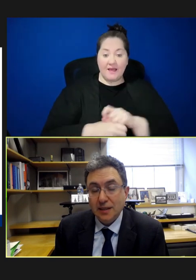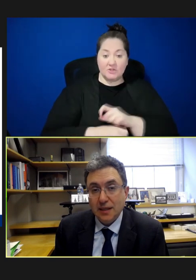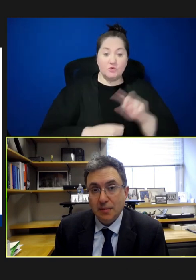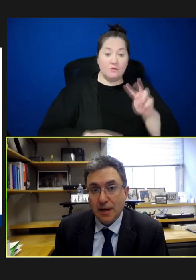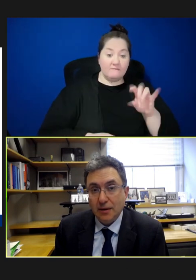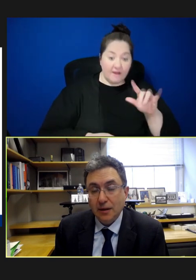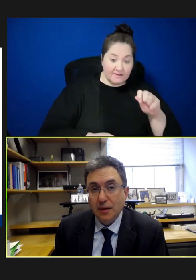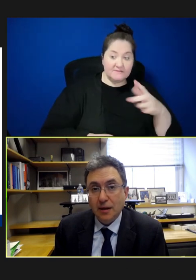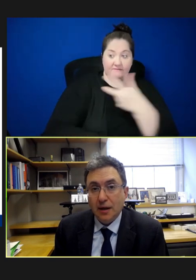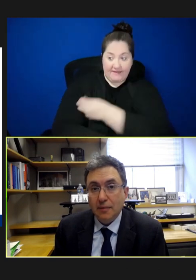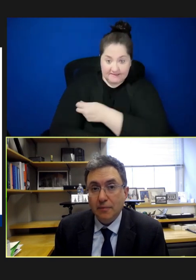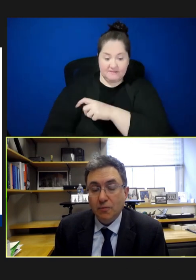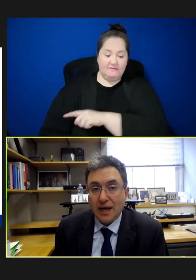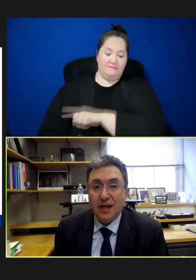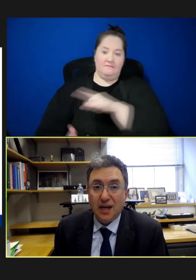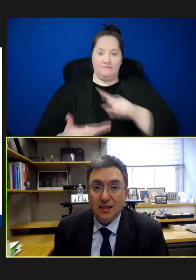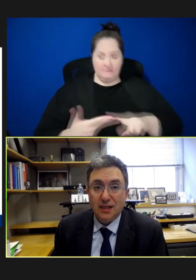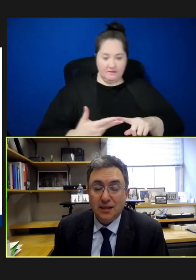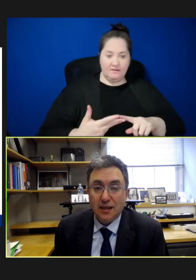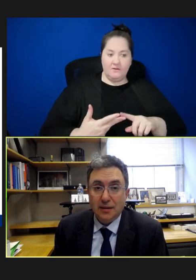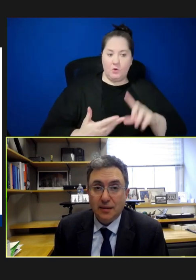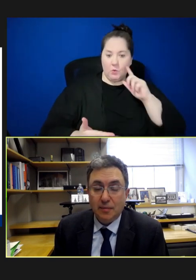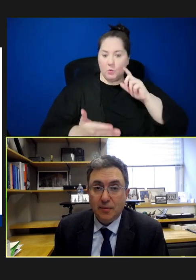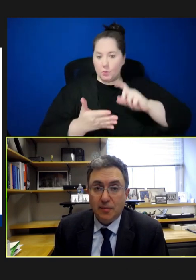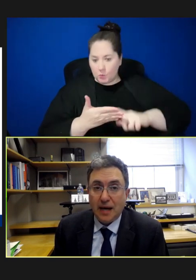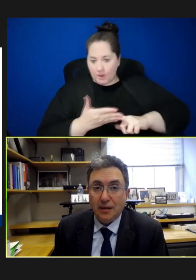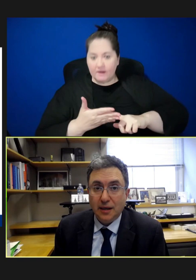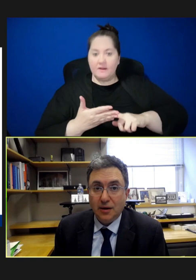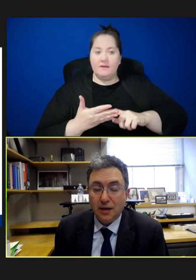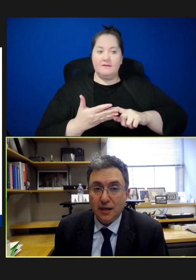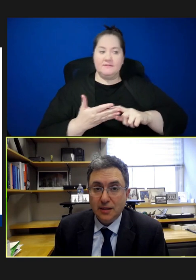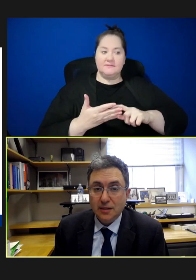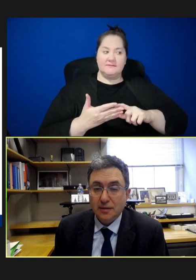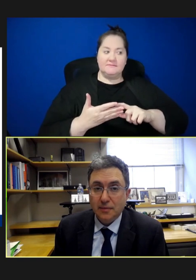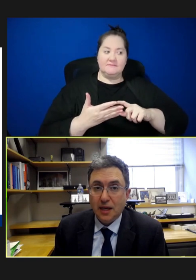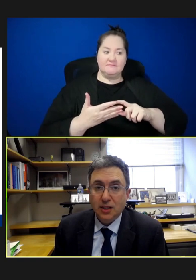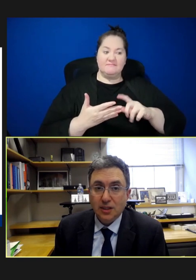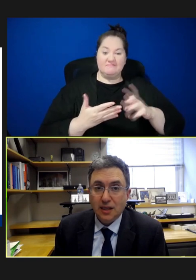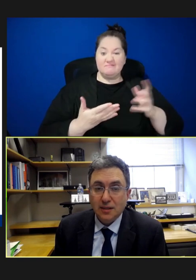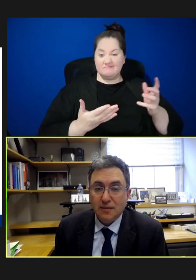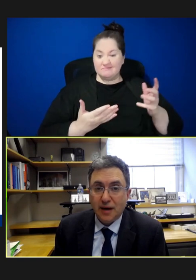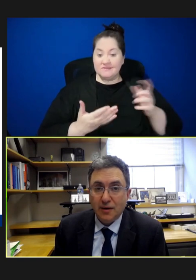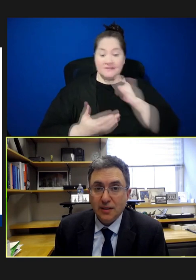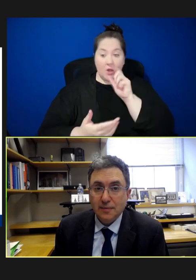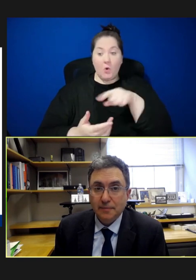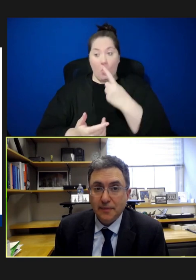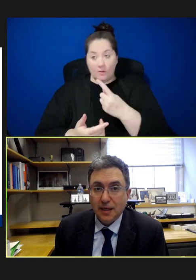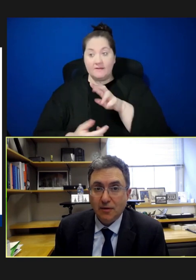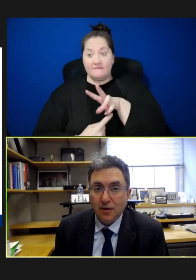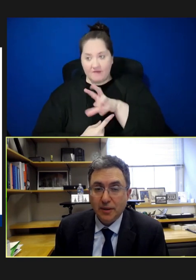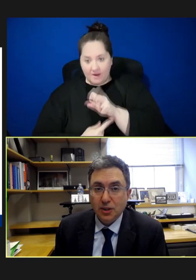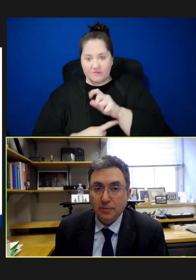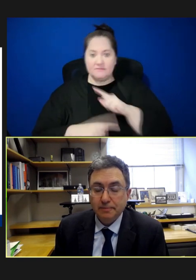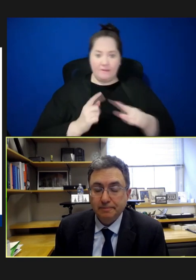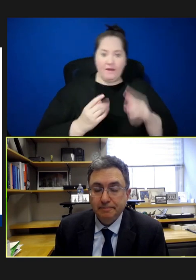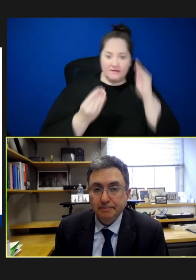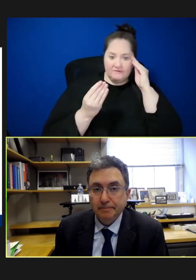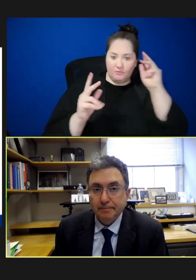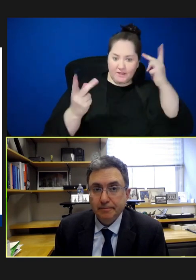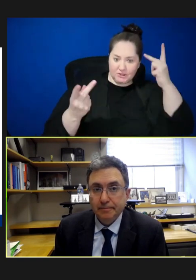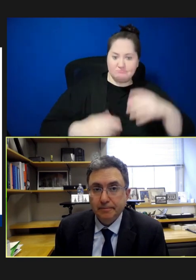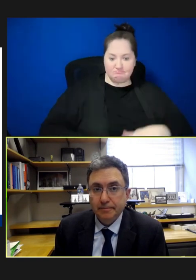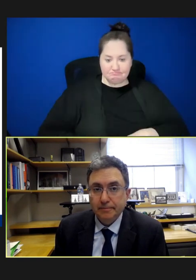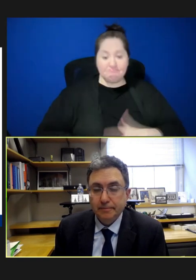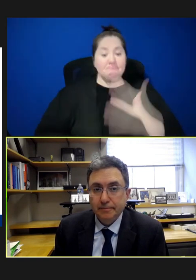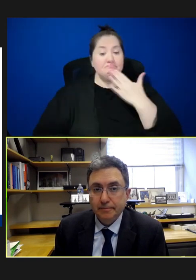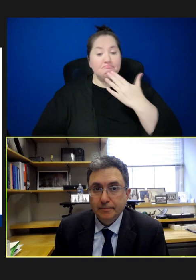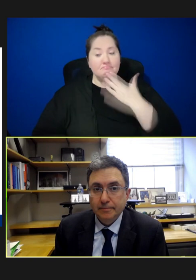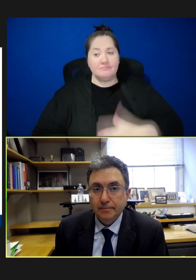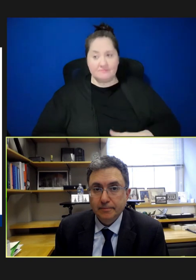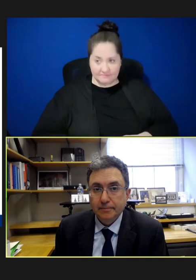it is about recognizing that the battle here is not just against the virus. Thank you very much.